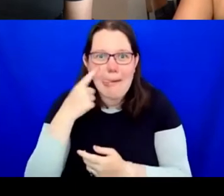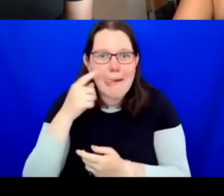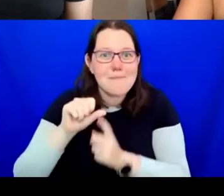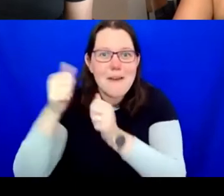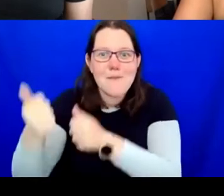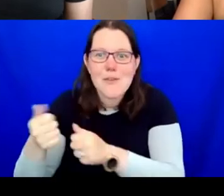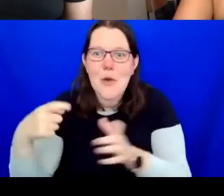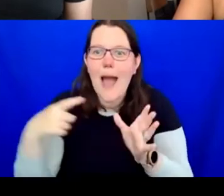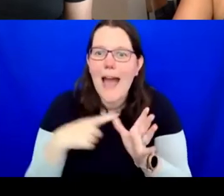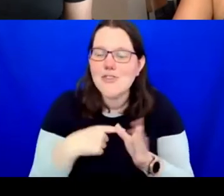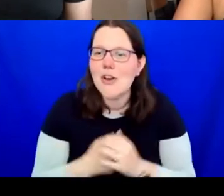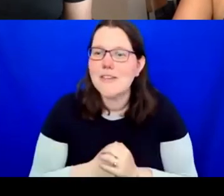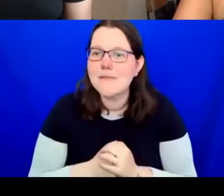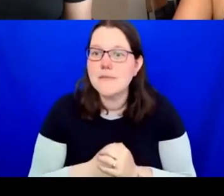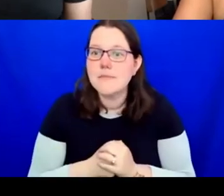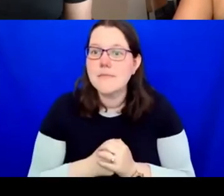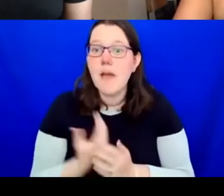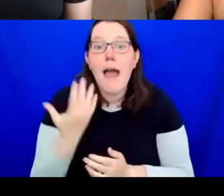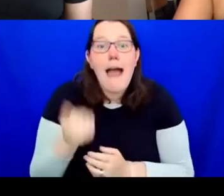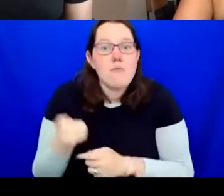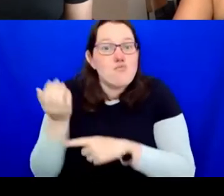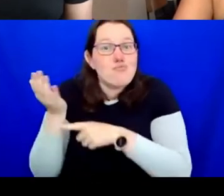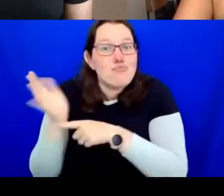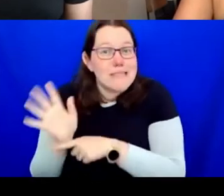I've got a little presentation, just a few slides.